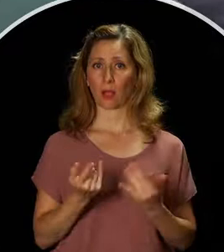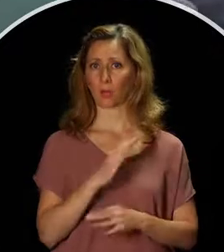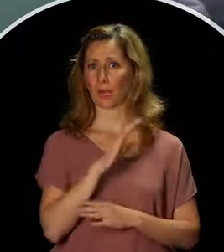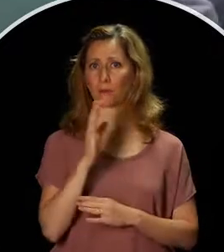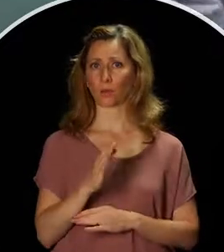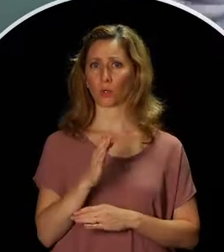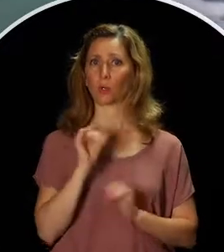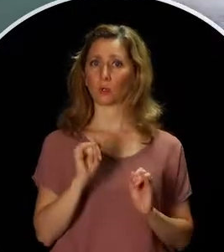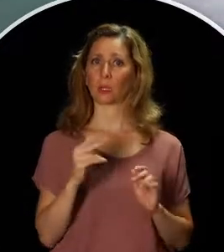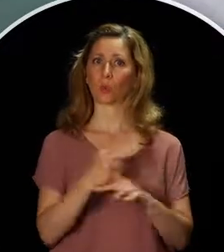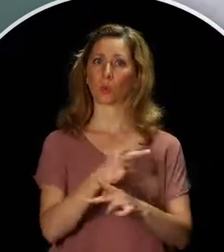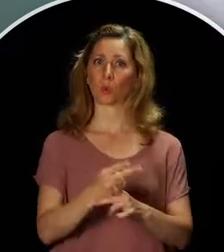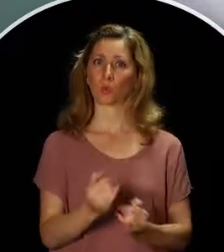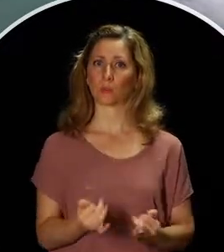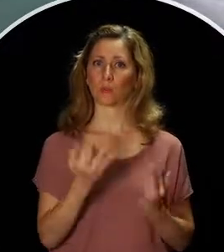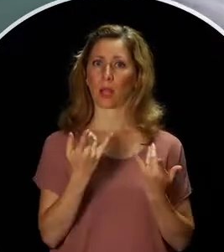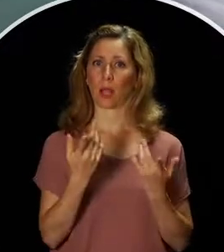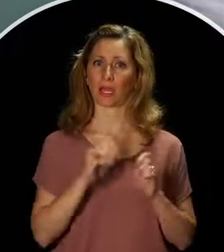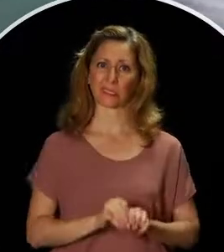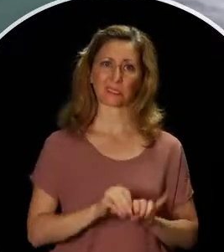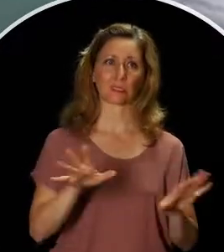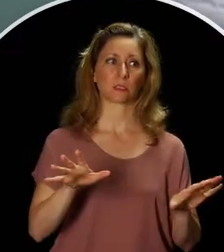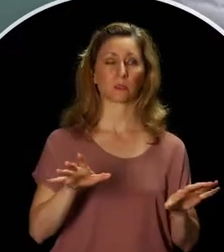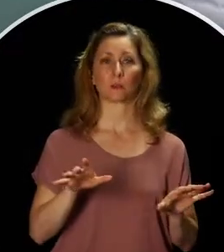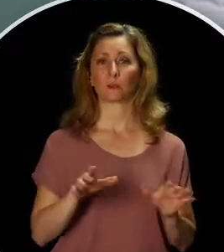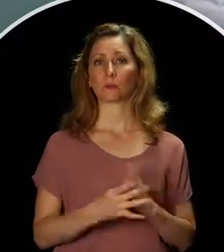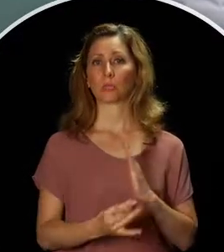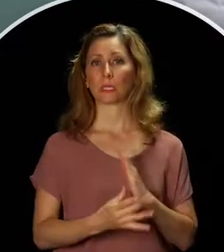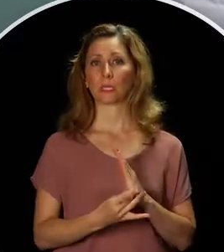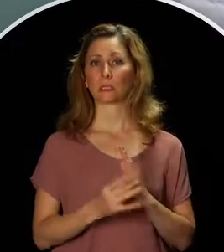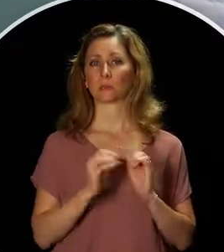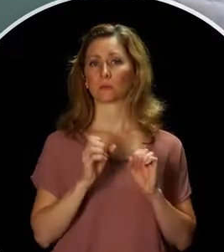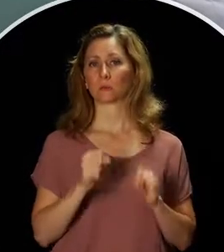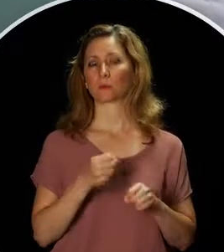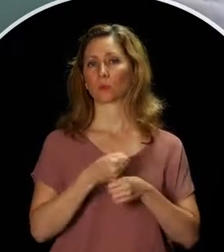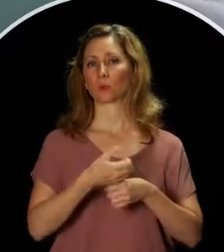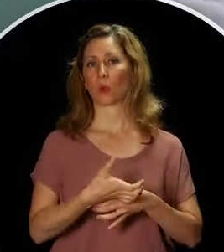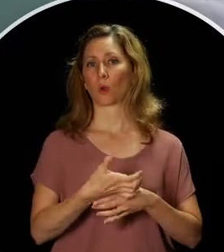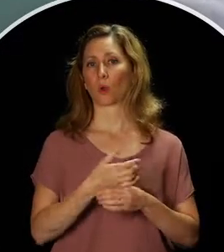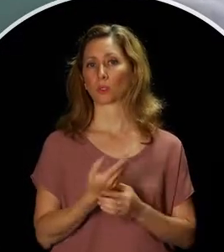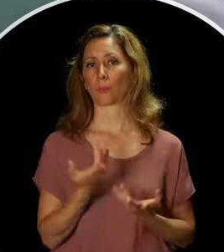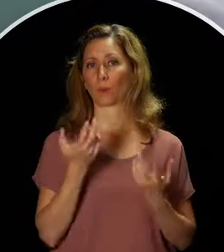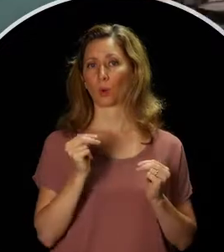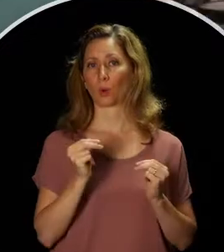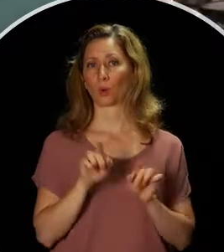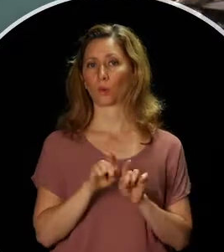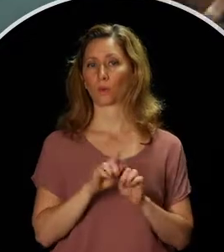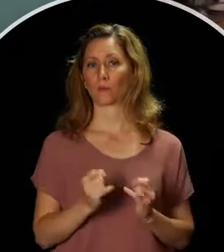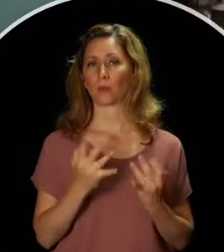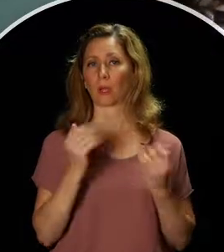and splash the burning grease out of the pan. That can cause serious burns and spread the flames,